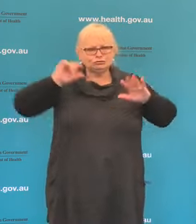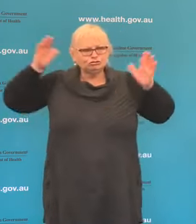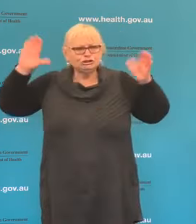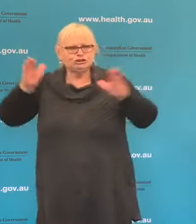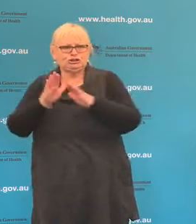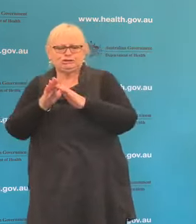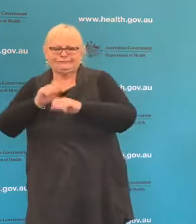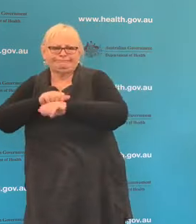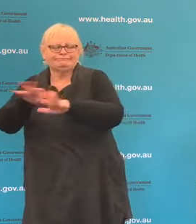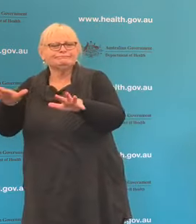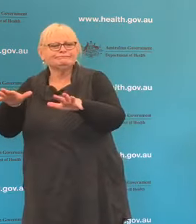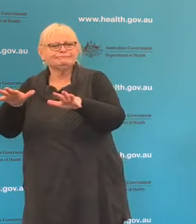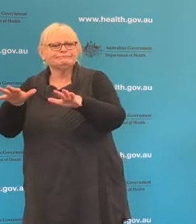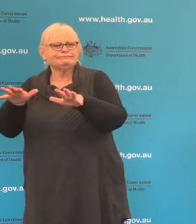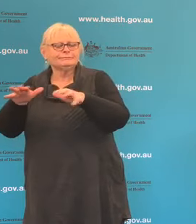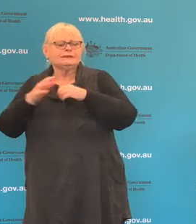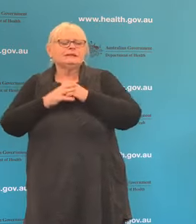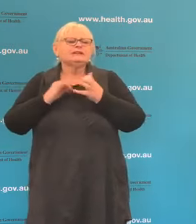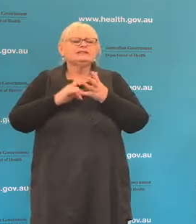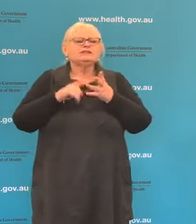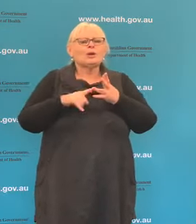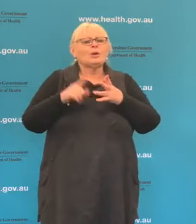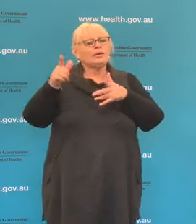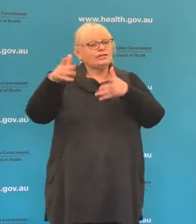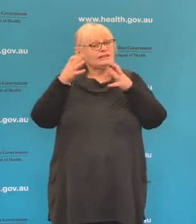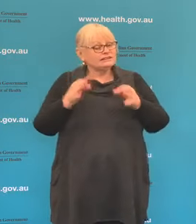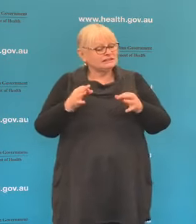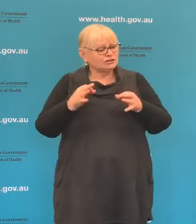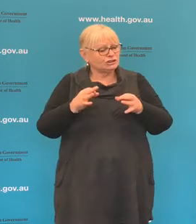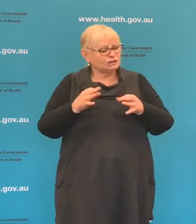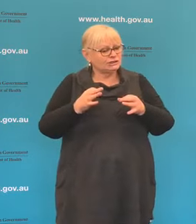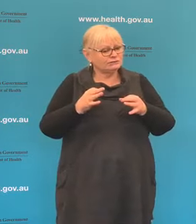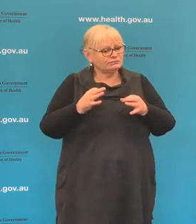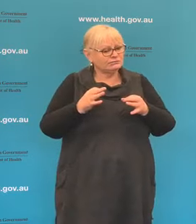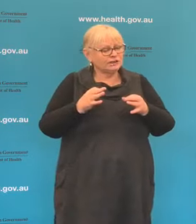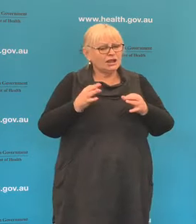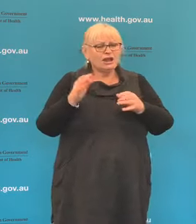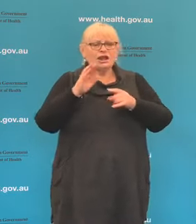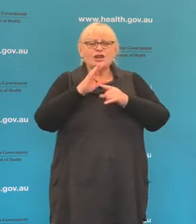transmission. So this will be a decision for obviously the Border Forces and for